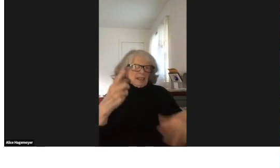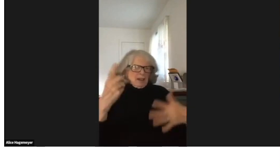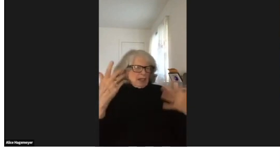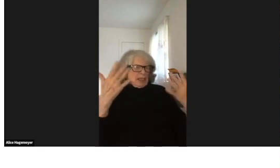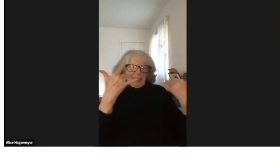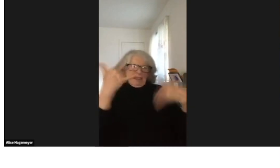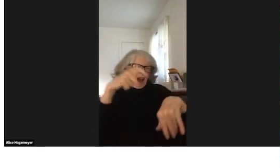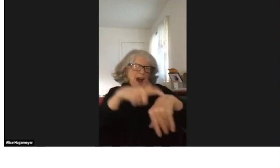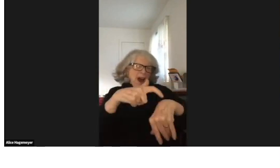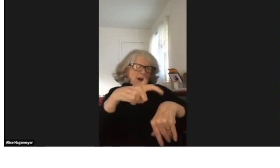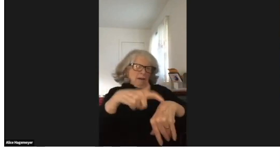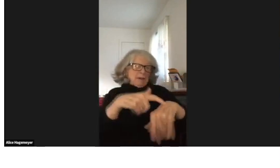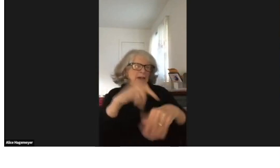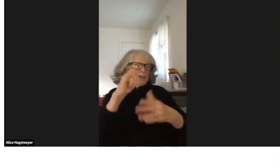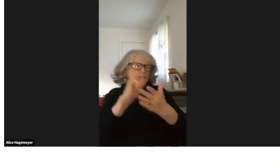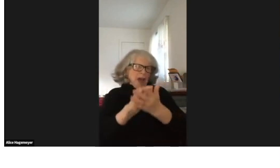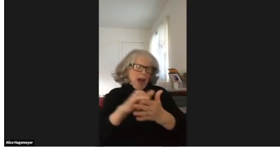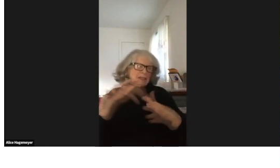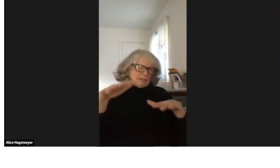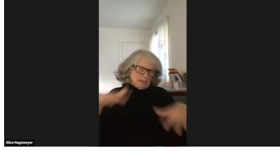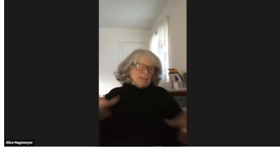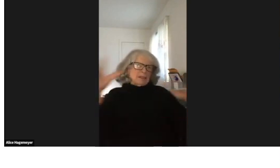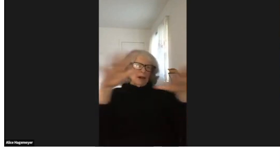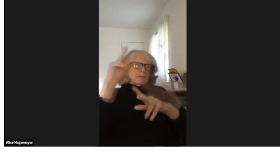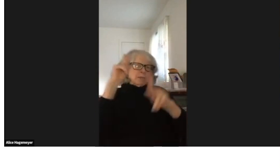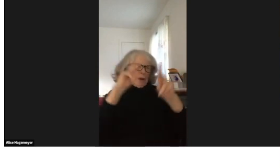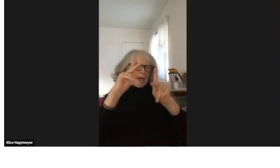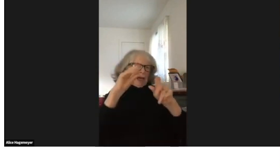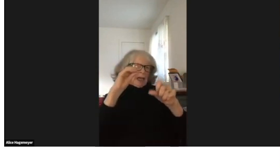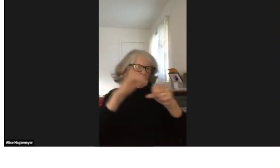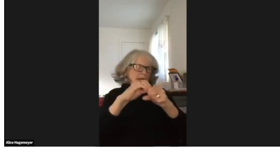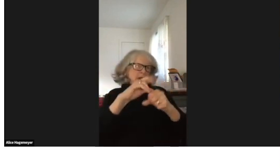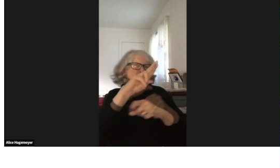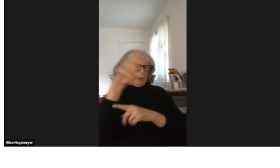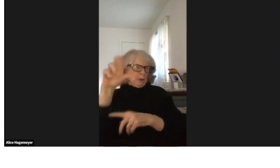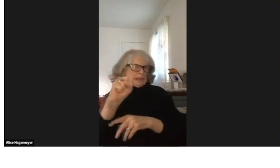to raise their deaf children the best they can and they said there's not enough information out there.